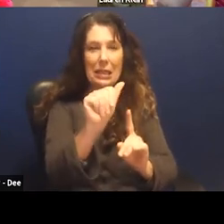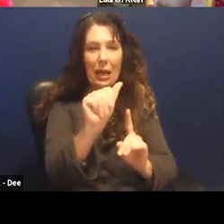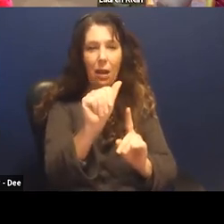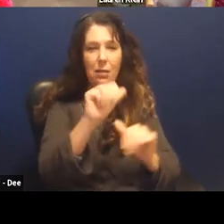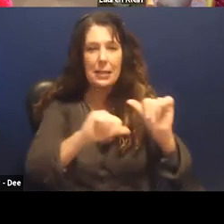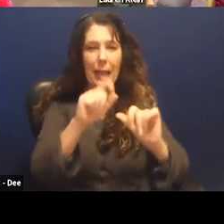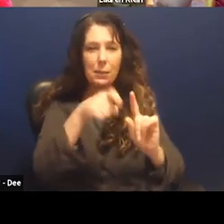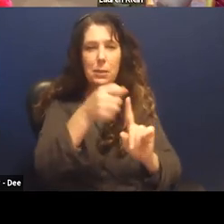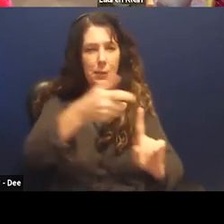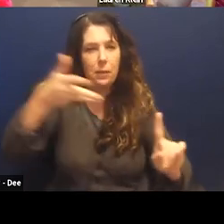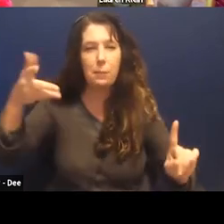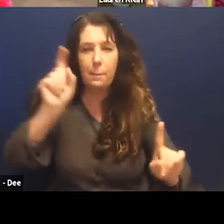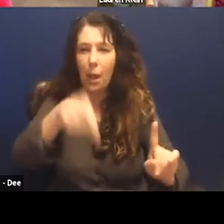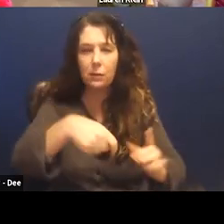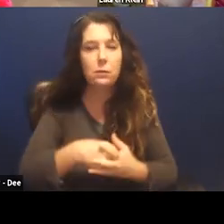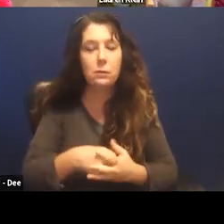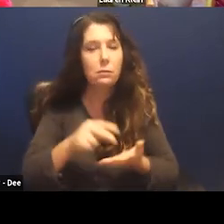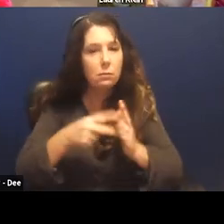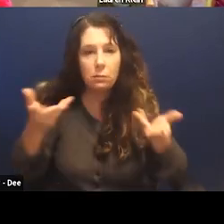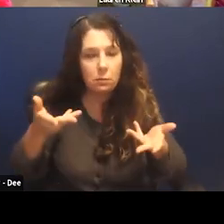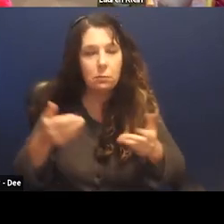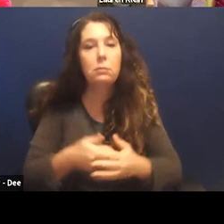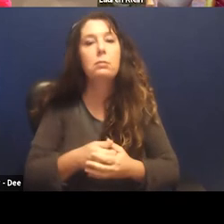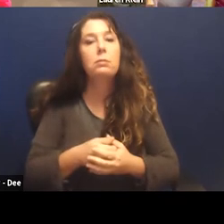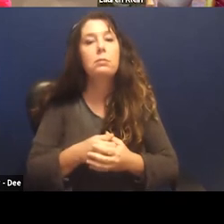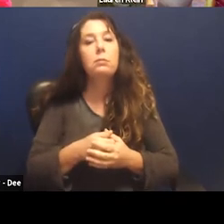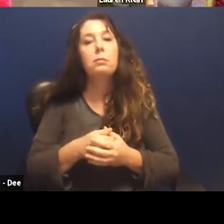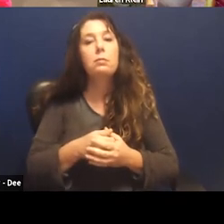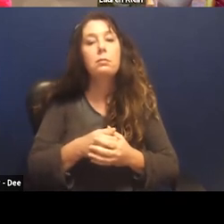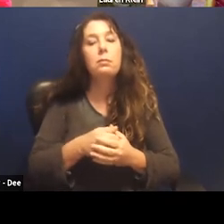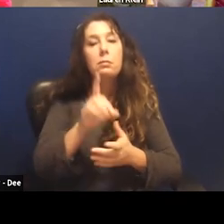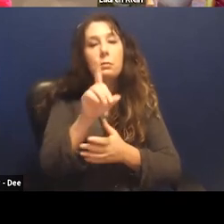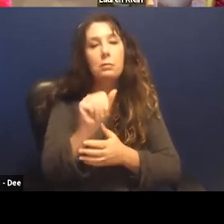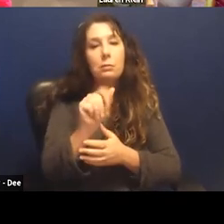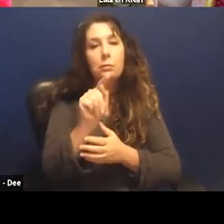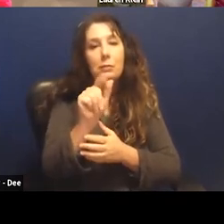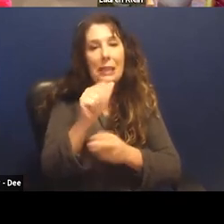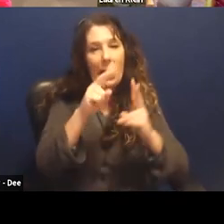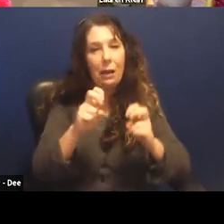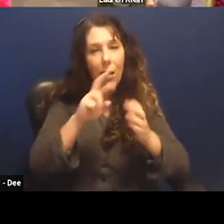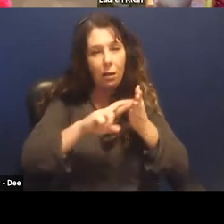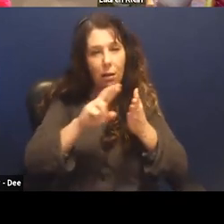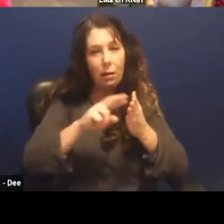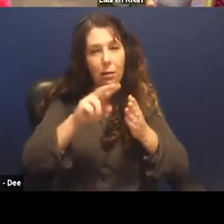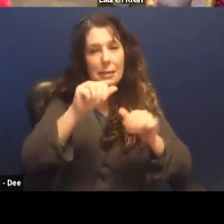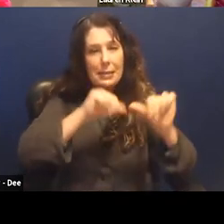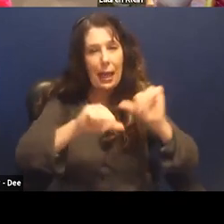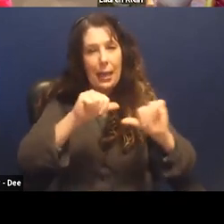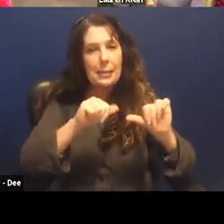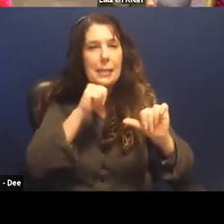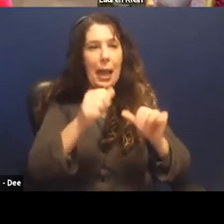And so what this means is that we're talking about a data science that isn't defined by the size of the data set.